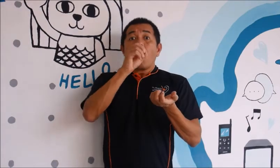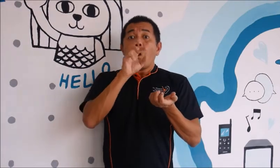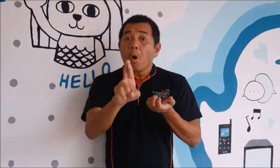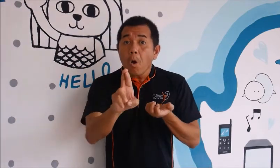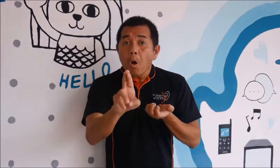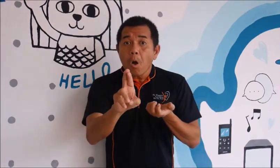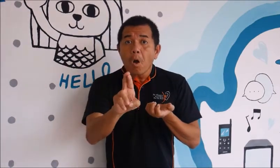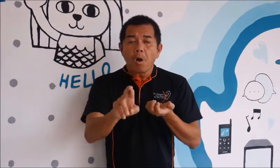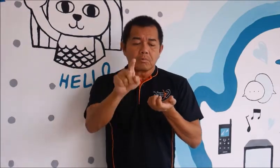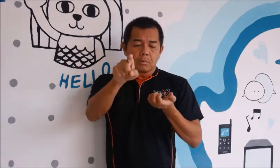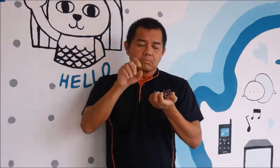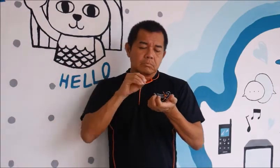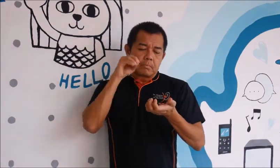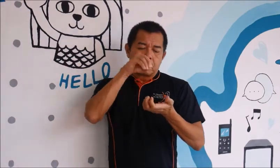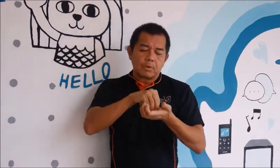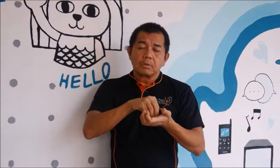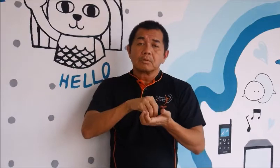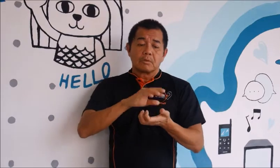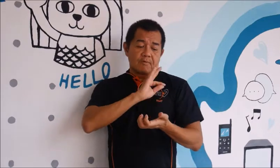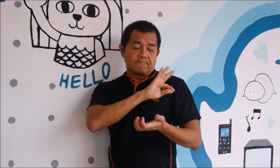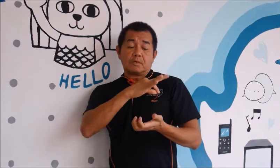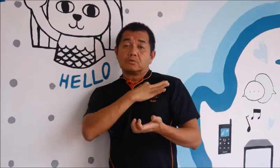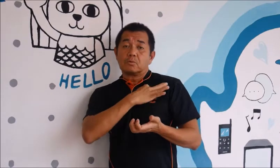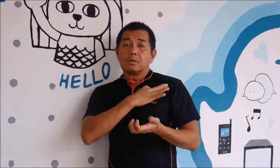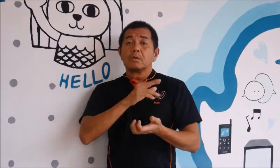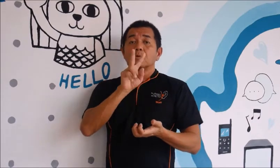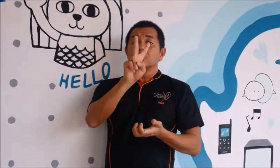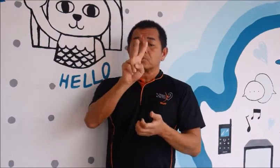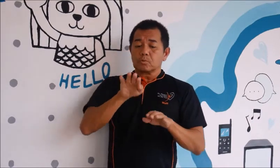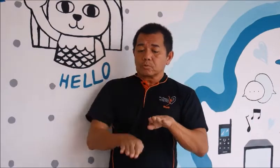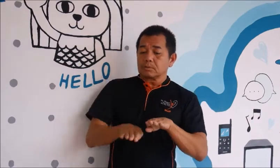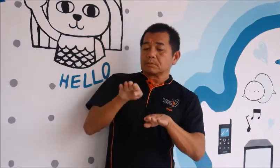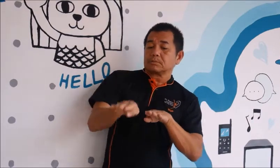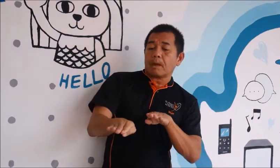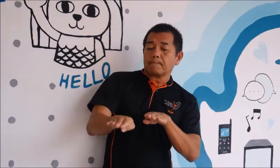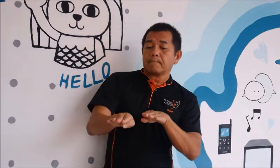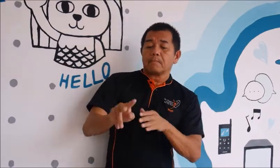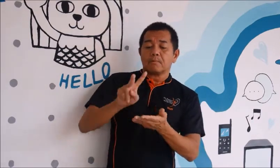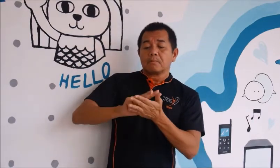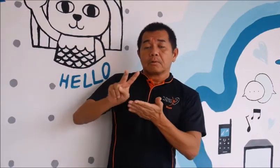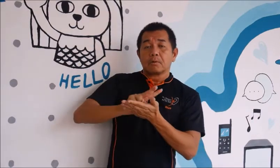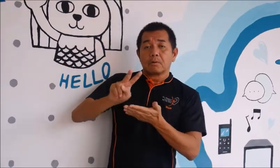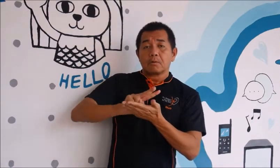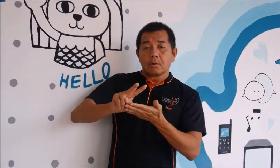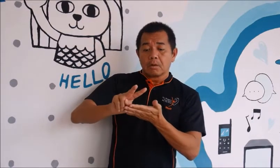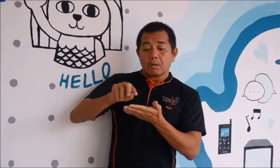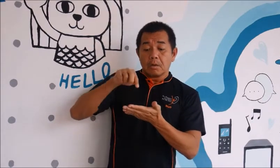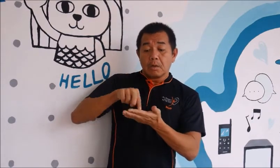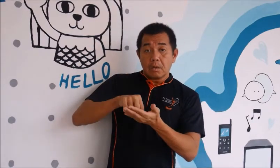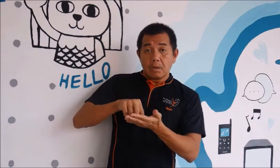or you can install "two-step verification" feature in your hp.